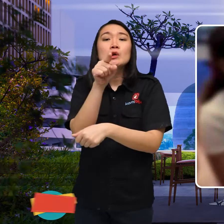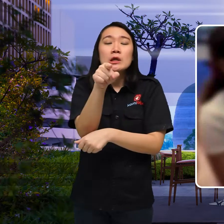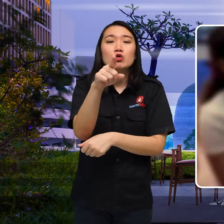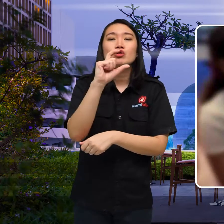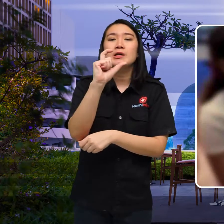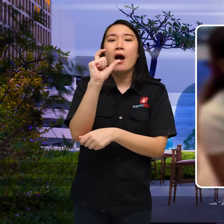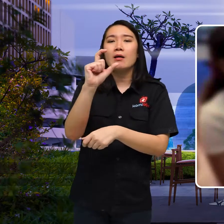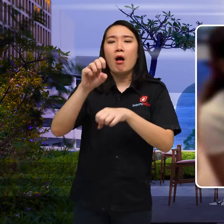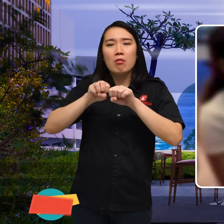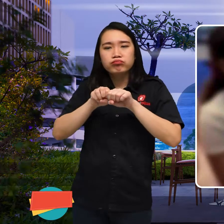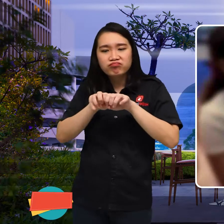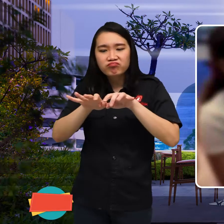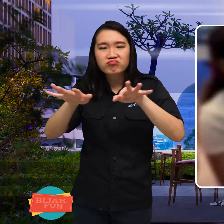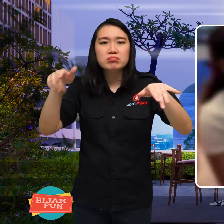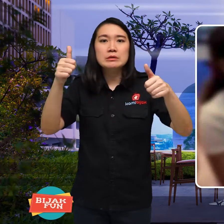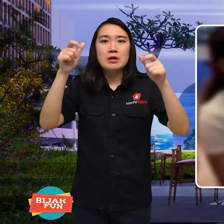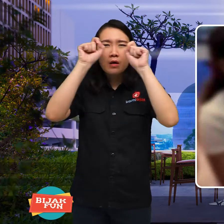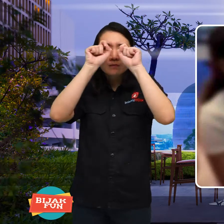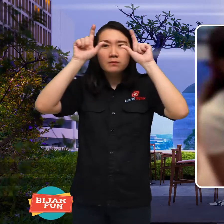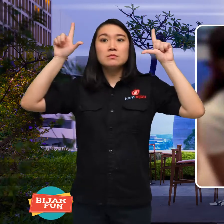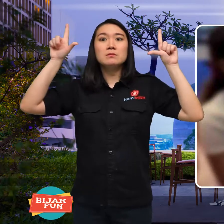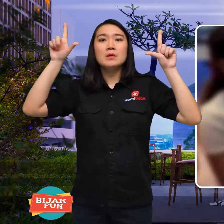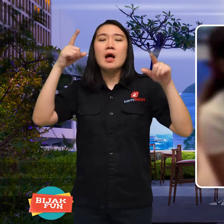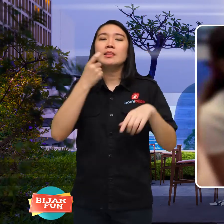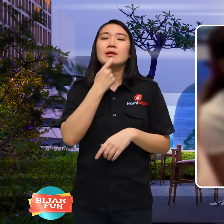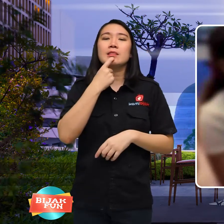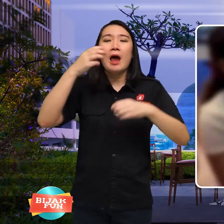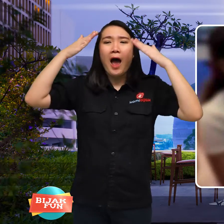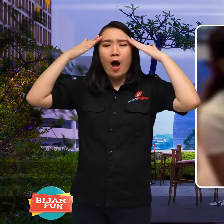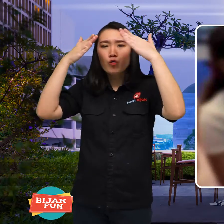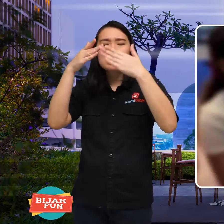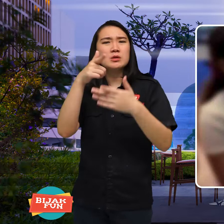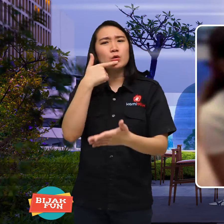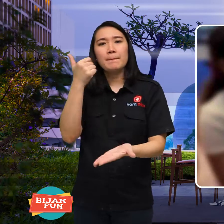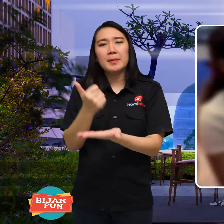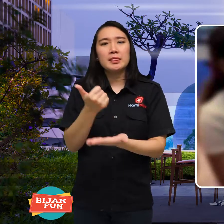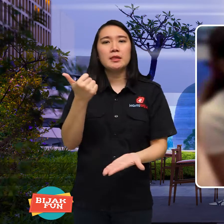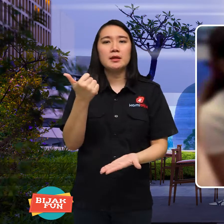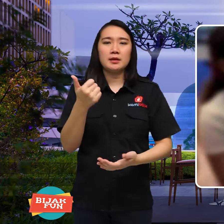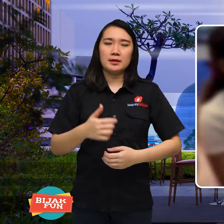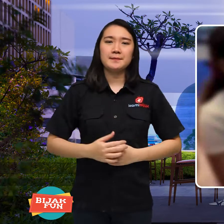The action helps to spread awareness about autism that it is important.